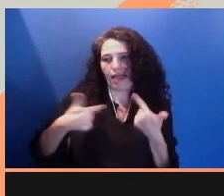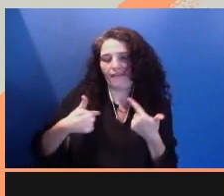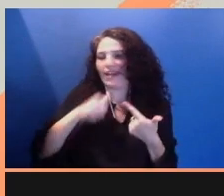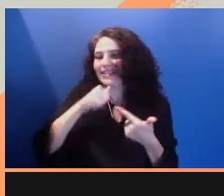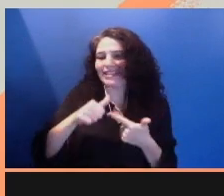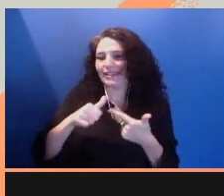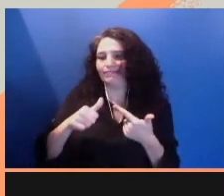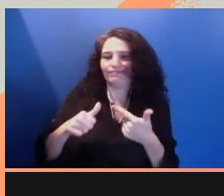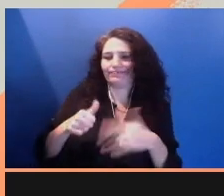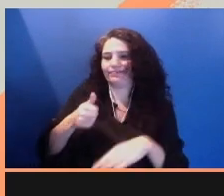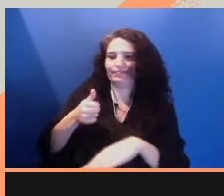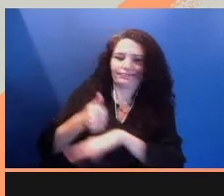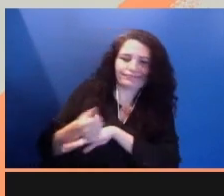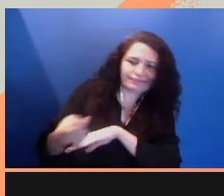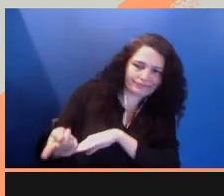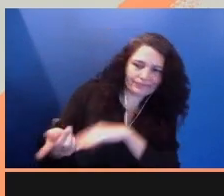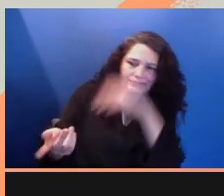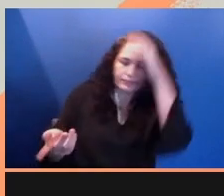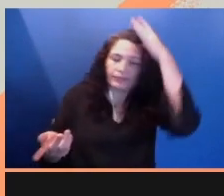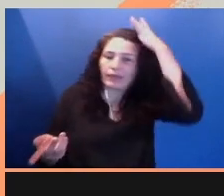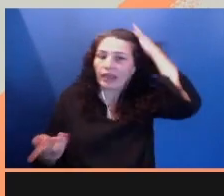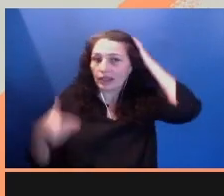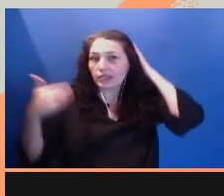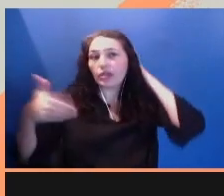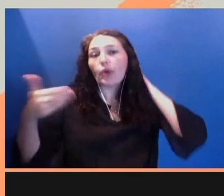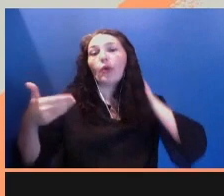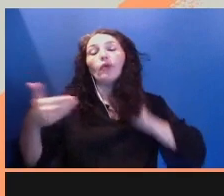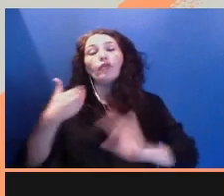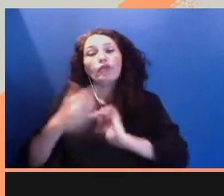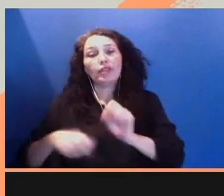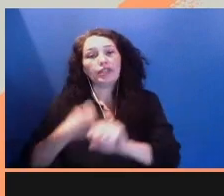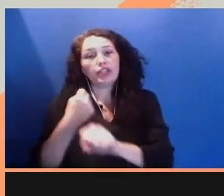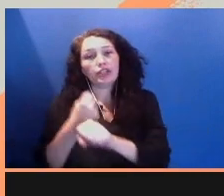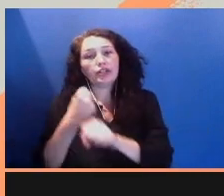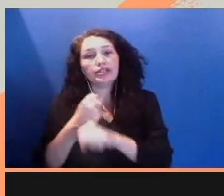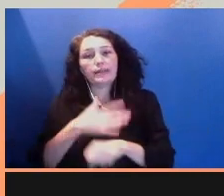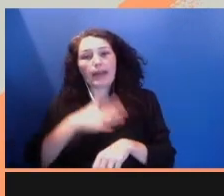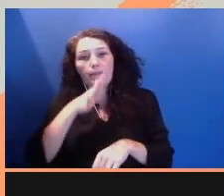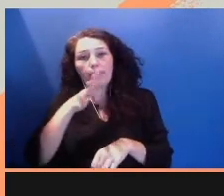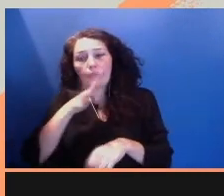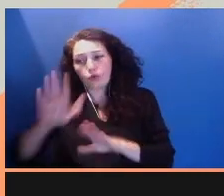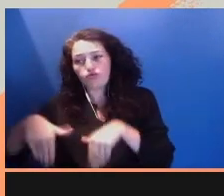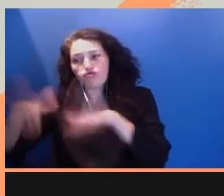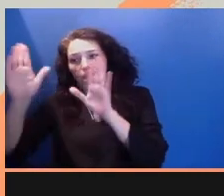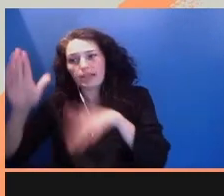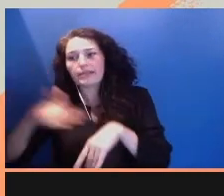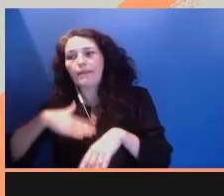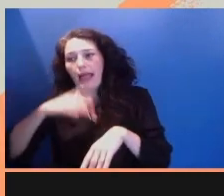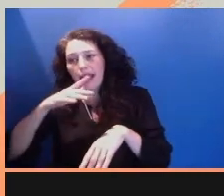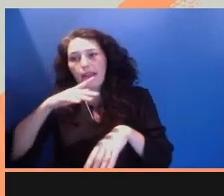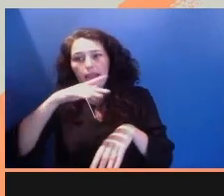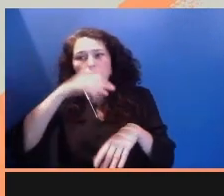Over the years, my mother raised her brothers, my step father's son. I called dutifully every week.